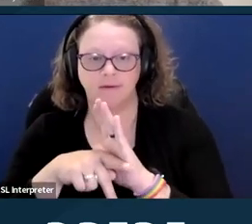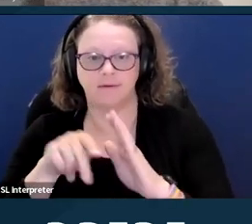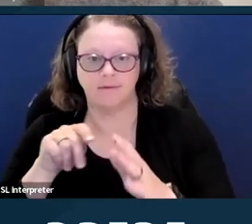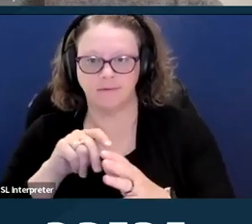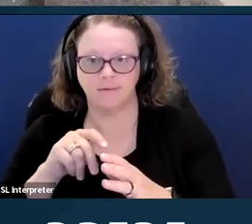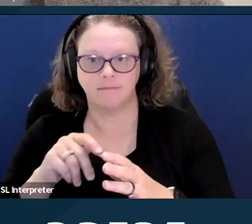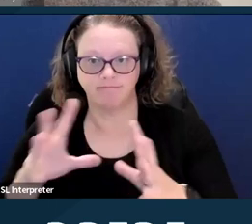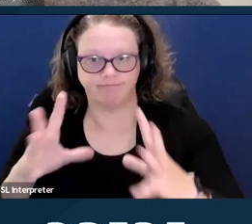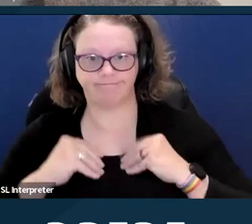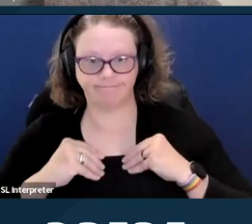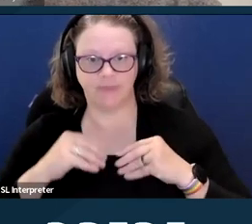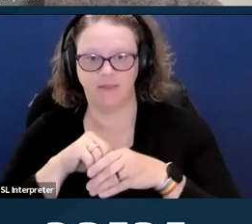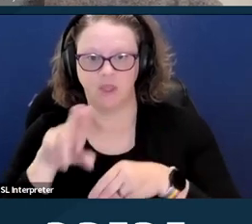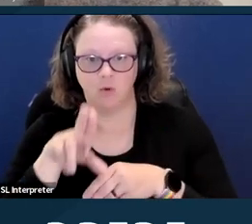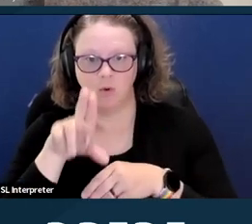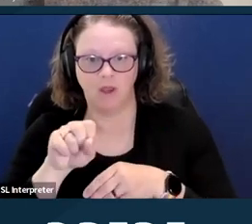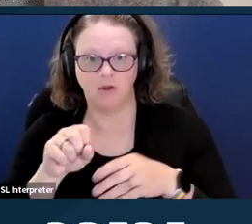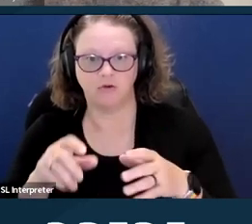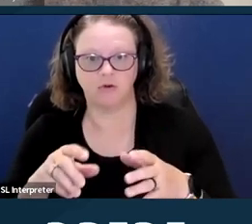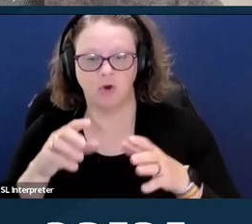forced institutionalization and segregation,